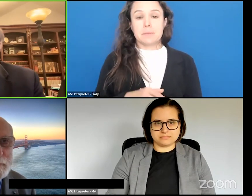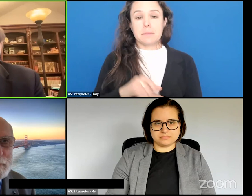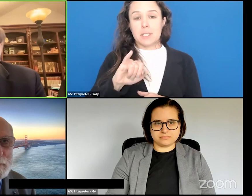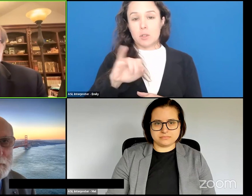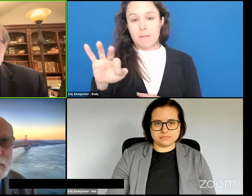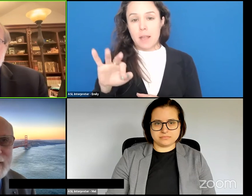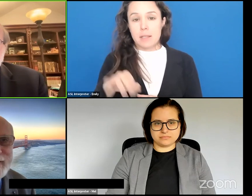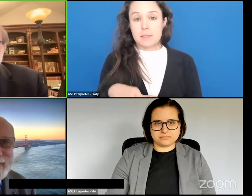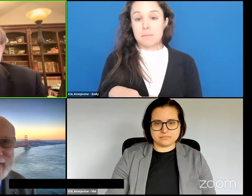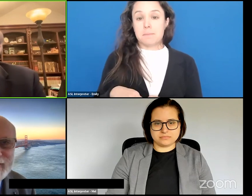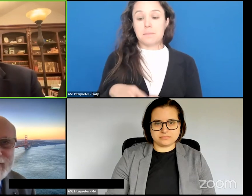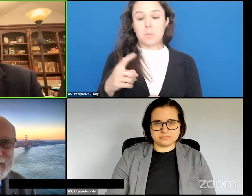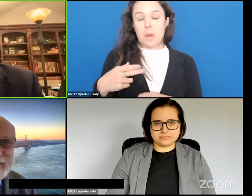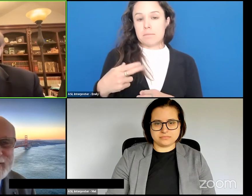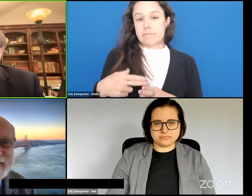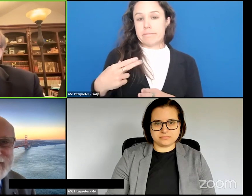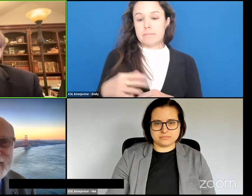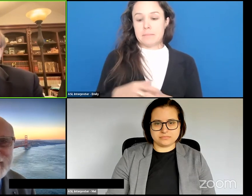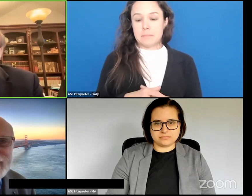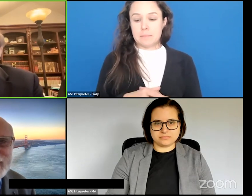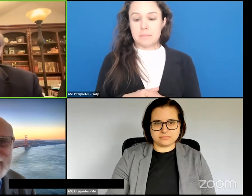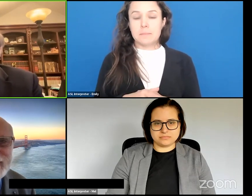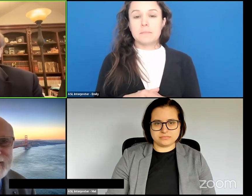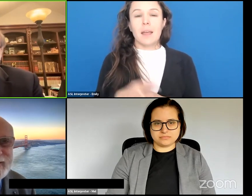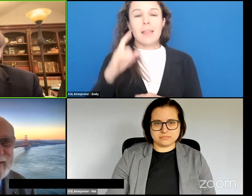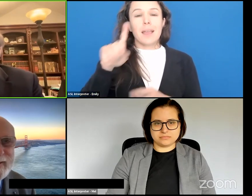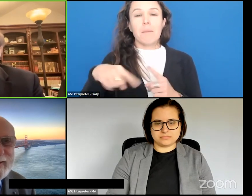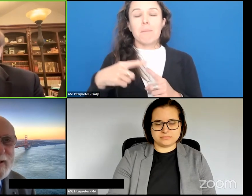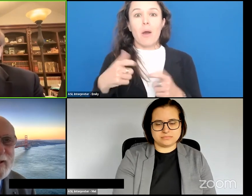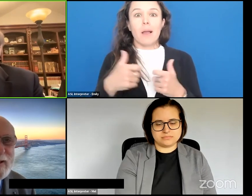is when you think about that I think about these electrodes being poked through my skull